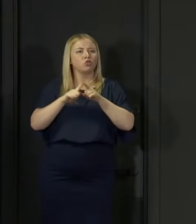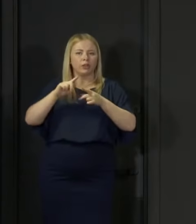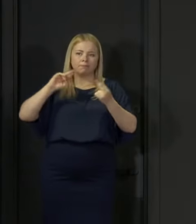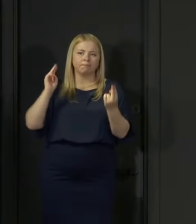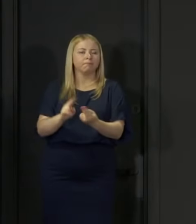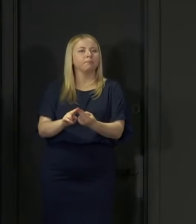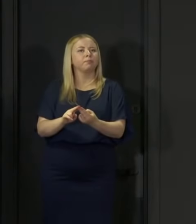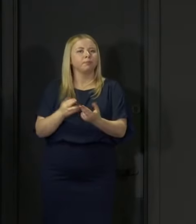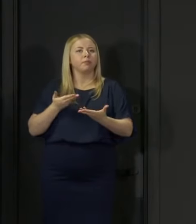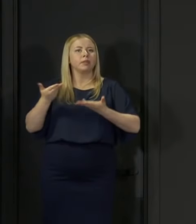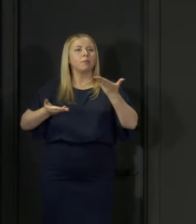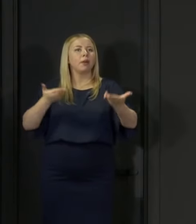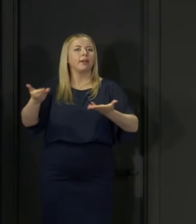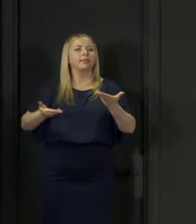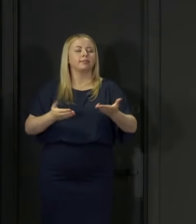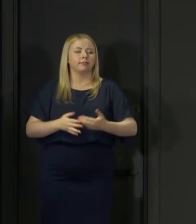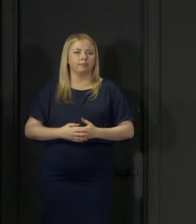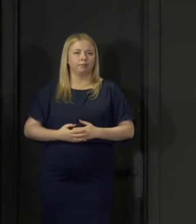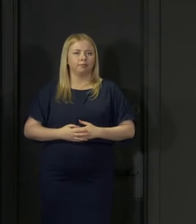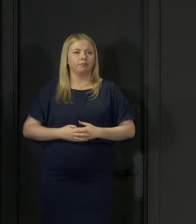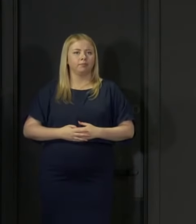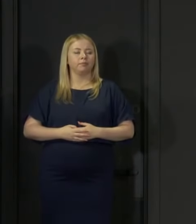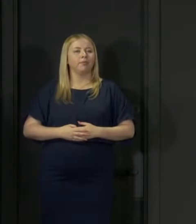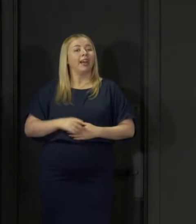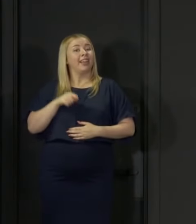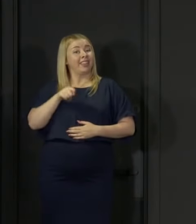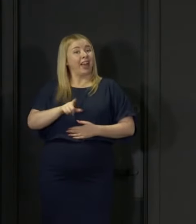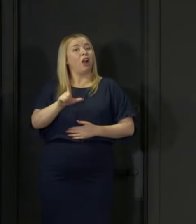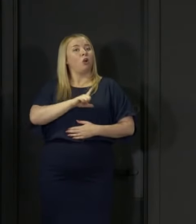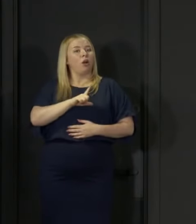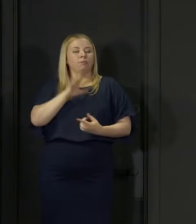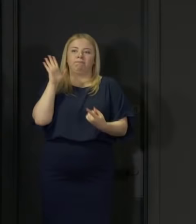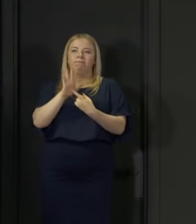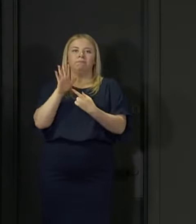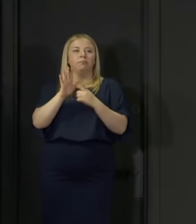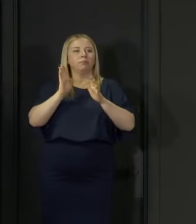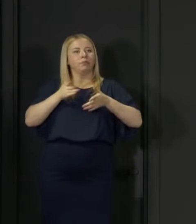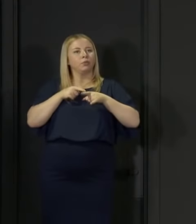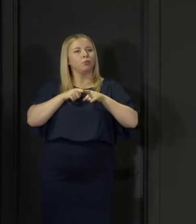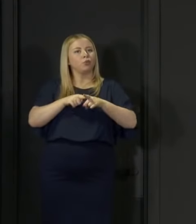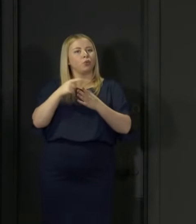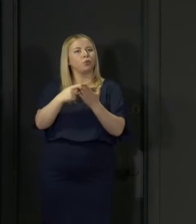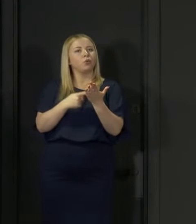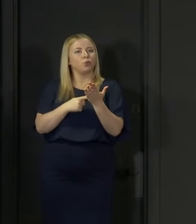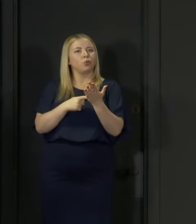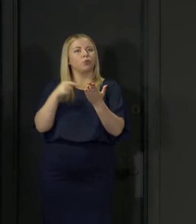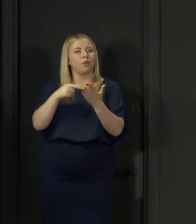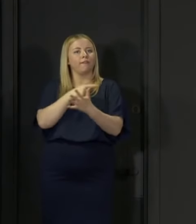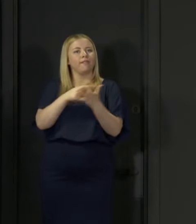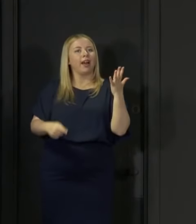the chance of that happening and that is why it is vital that we follow and abide by these five rules.